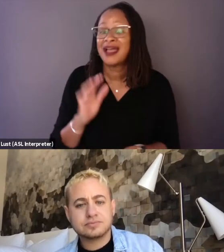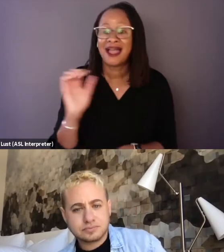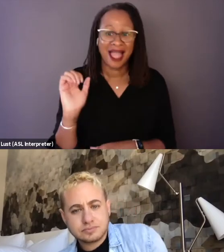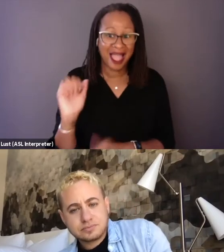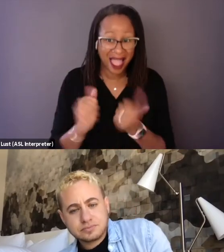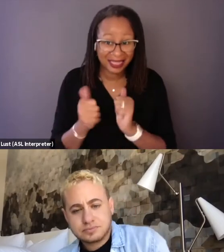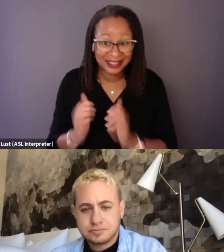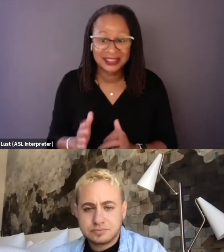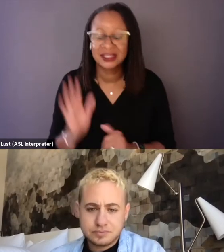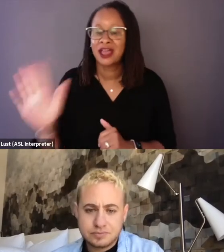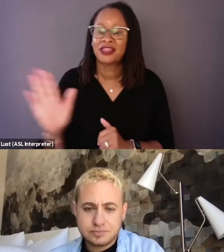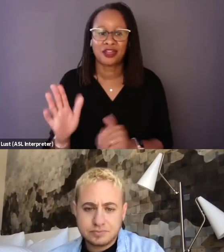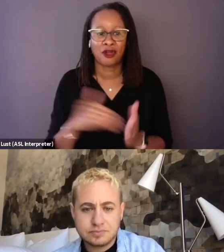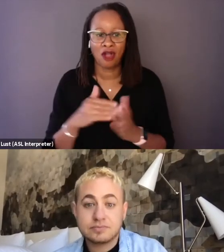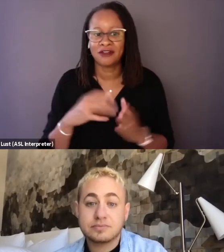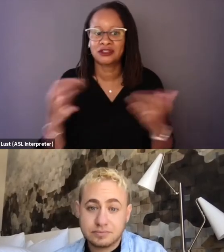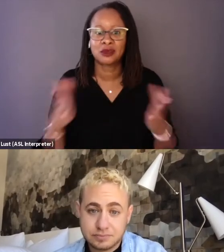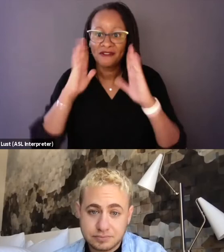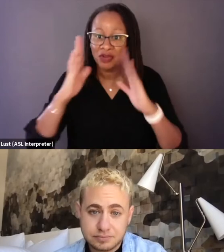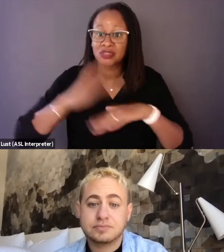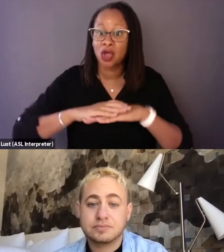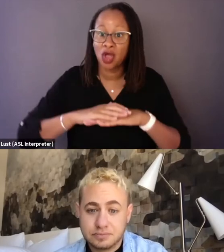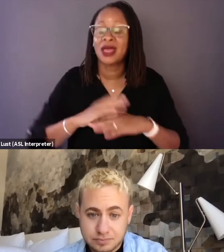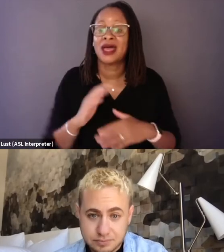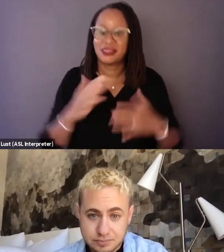There often is so much focus on the athlete's body, right?